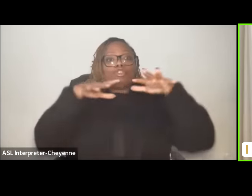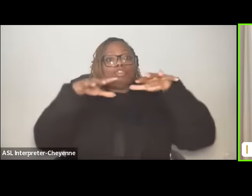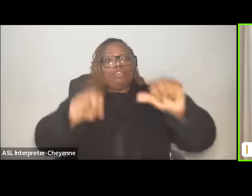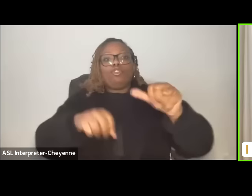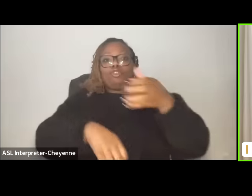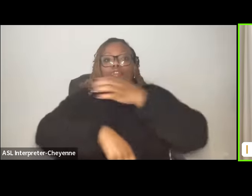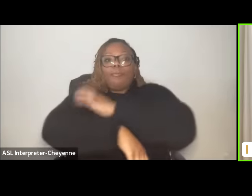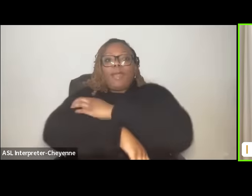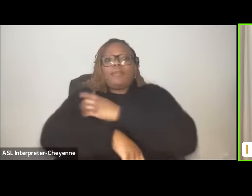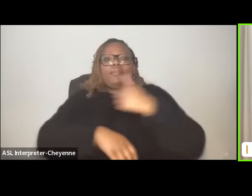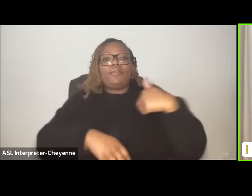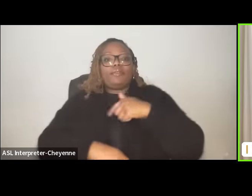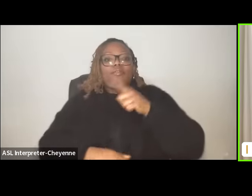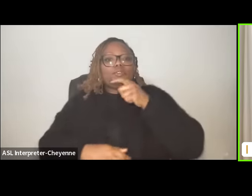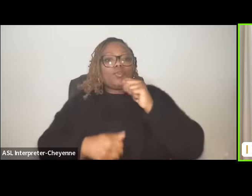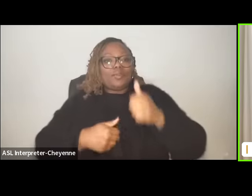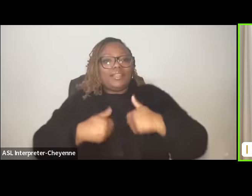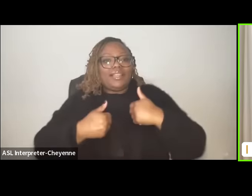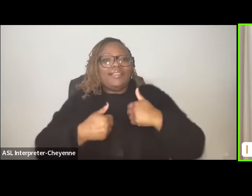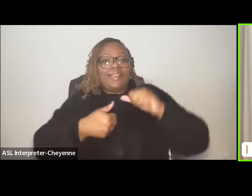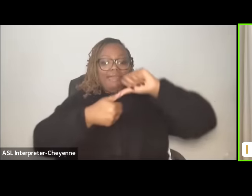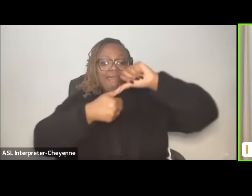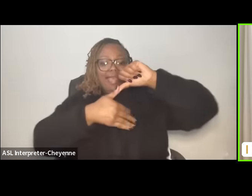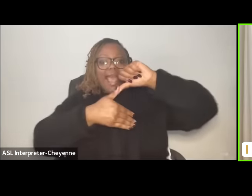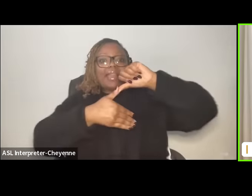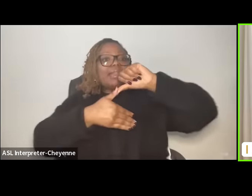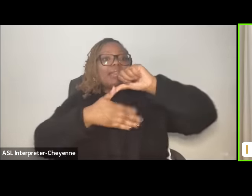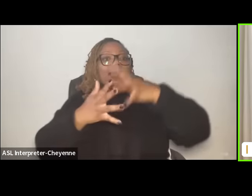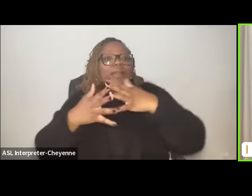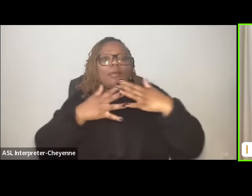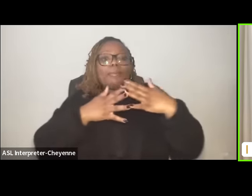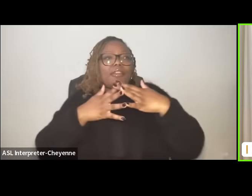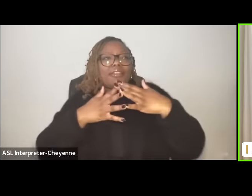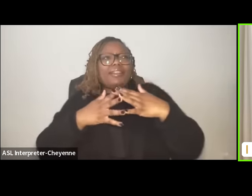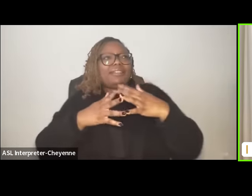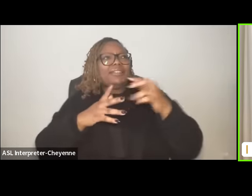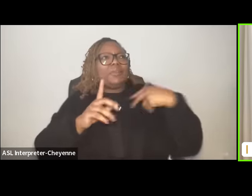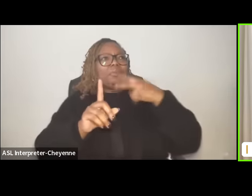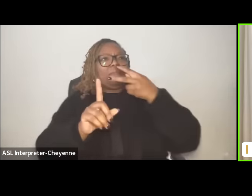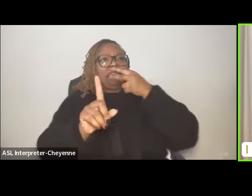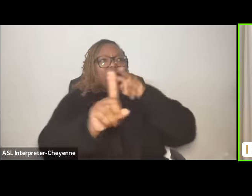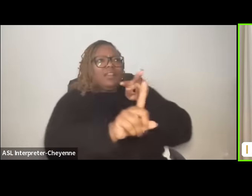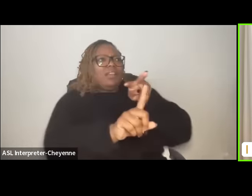us in Latin America it is really hard not to see the United States as a colonizer right um even